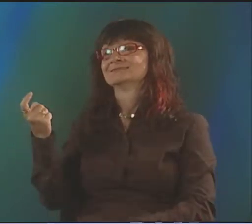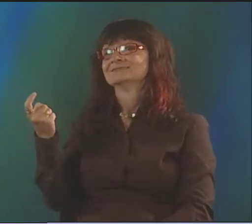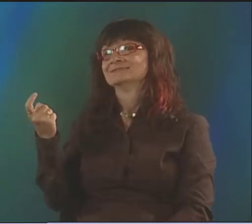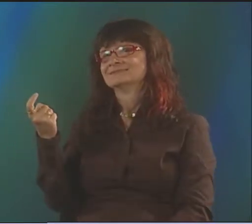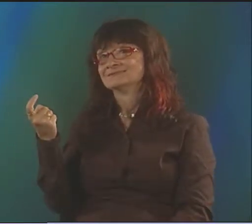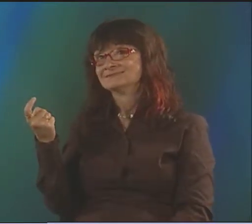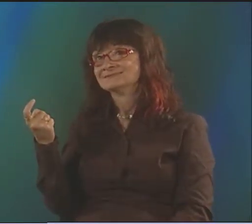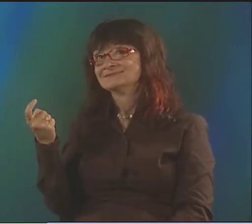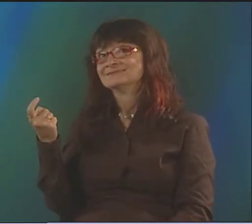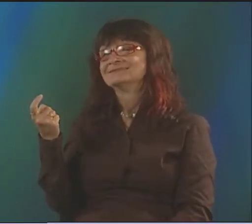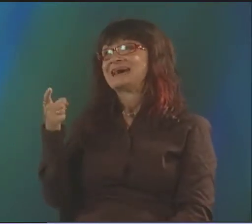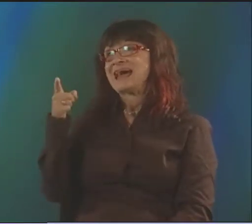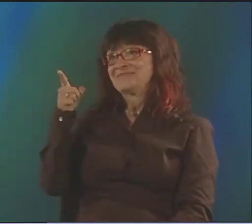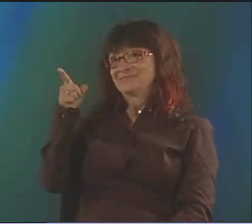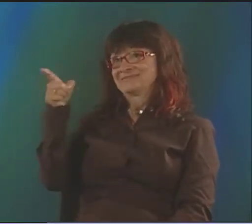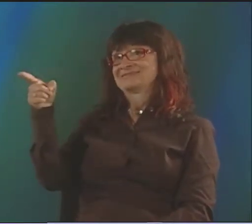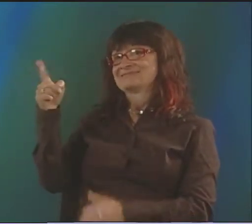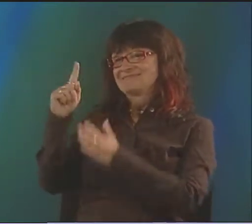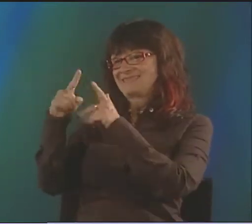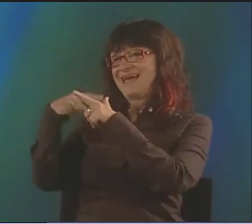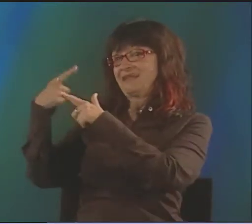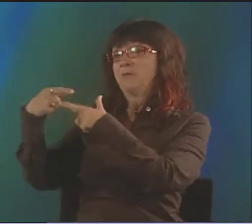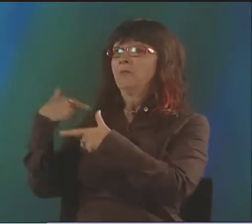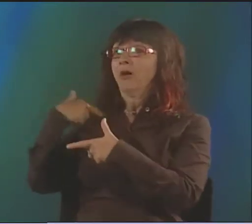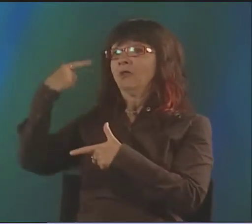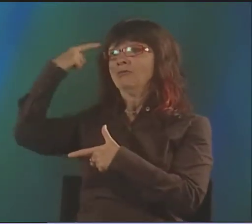MY POETRY CHANGED AS A RESULT OF THAT MOVE.